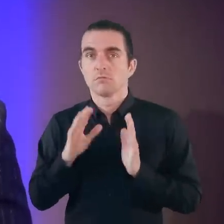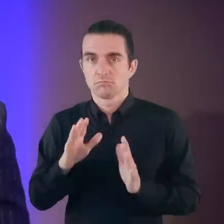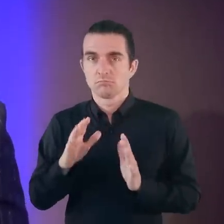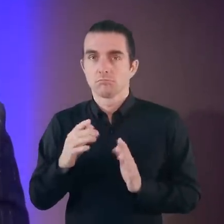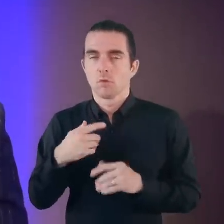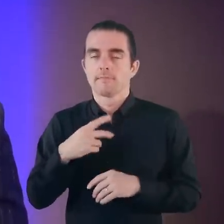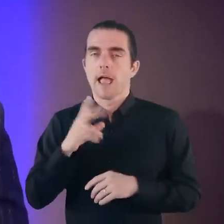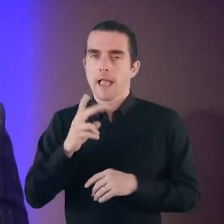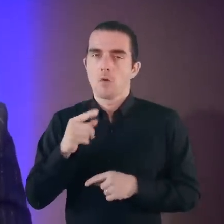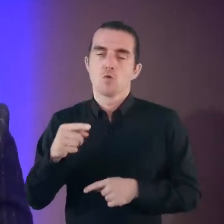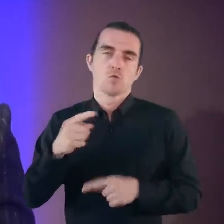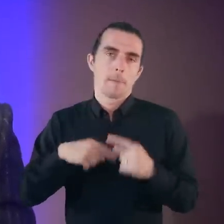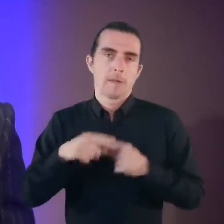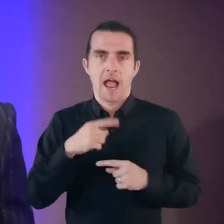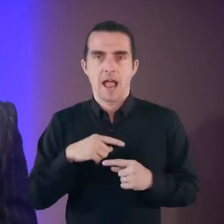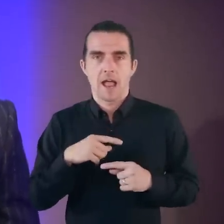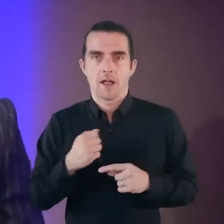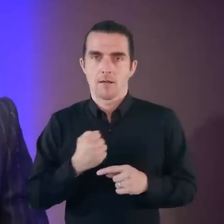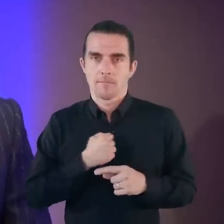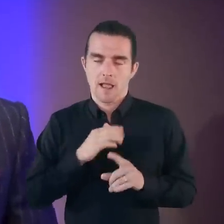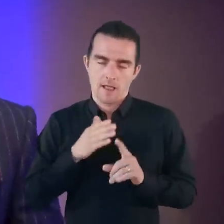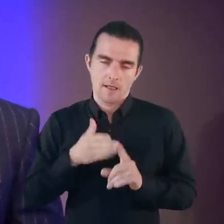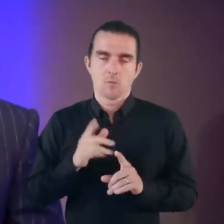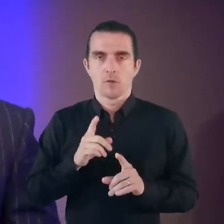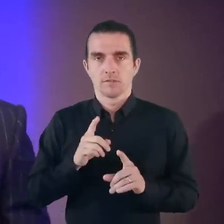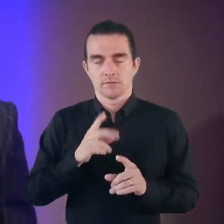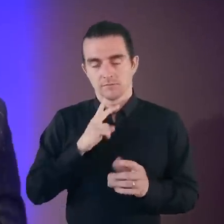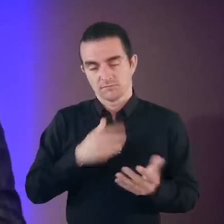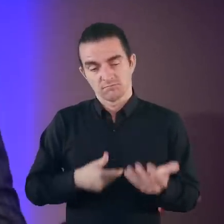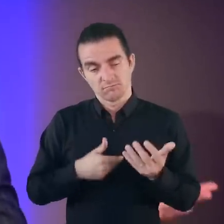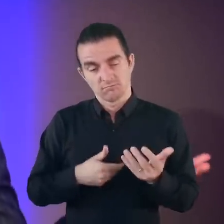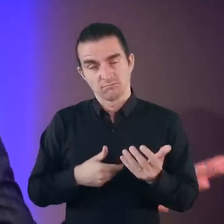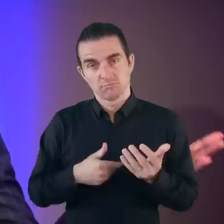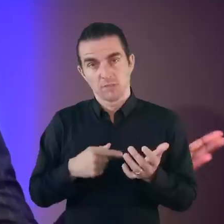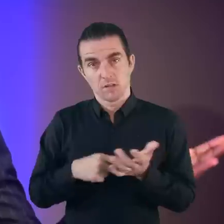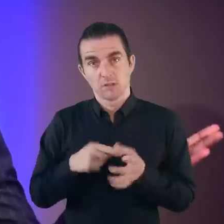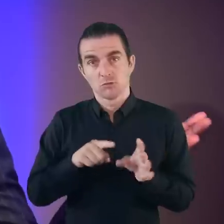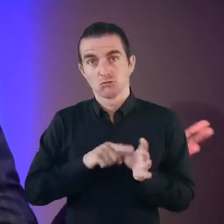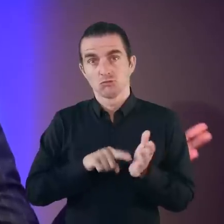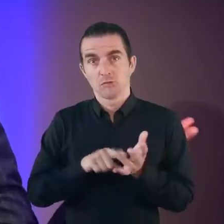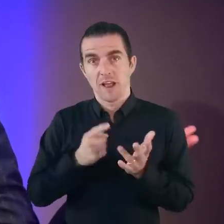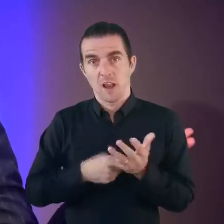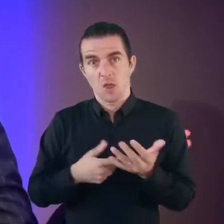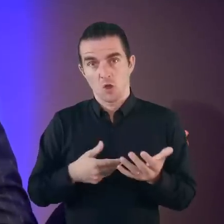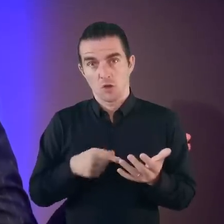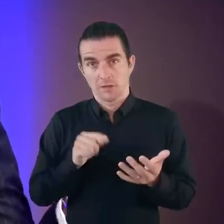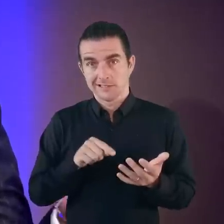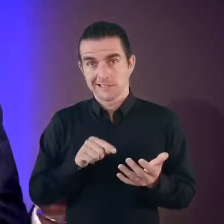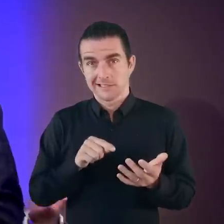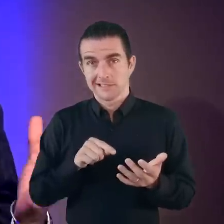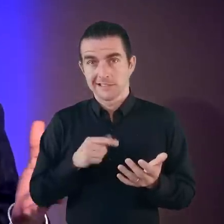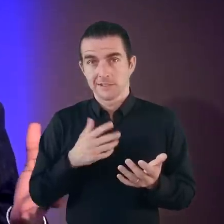And so I went back to what my original mission was, Taylor in my hand, and we all have that person,